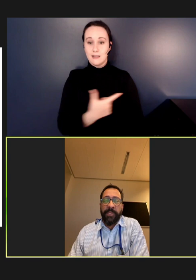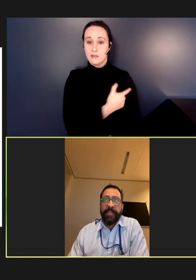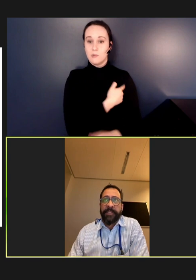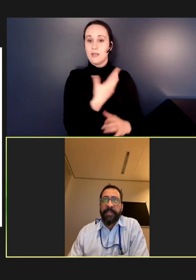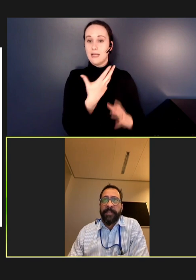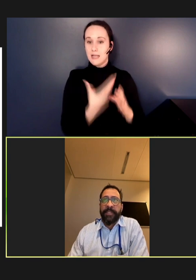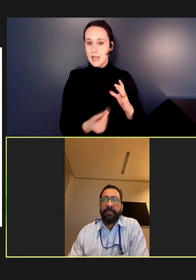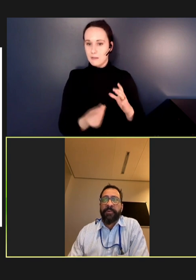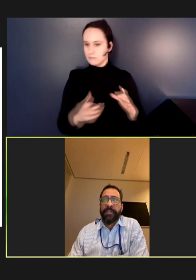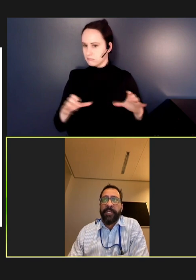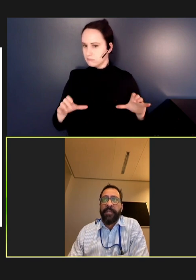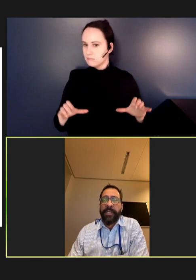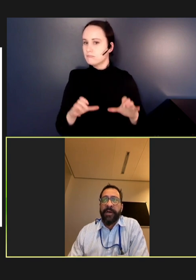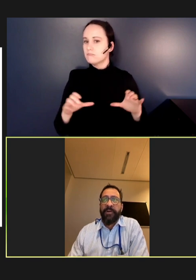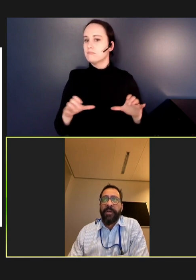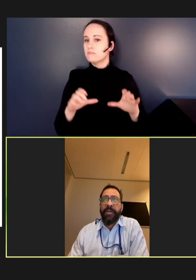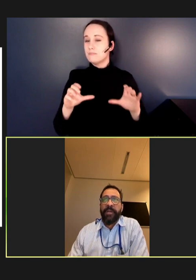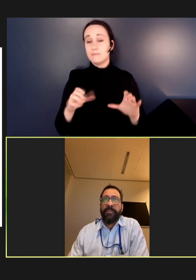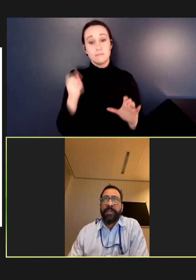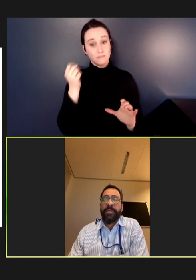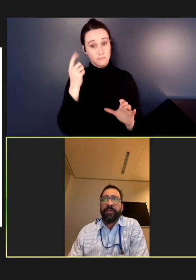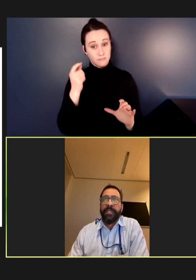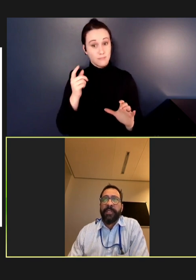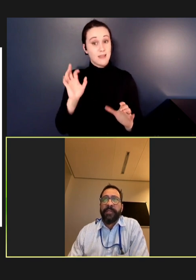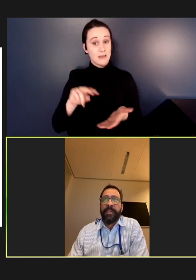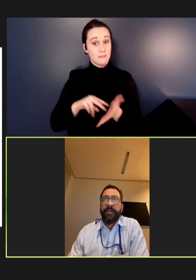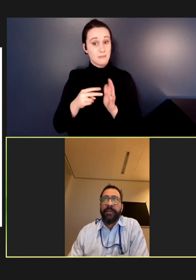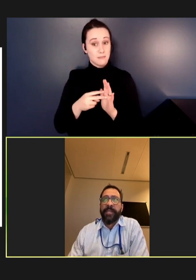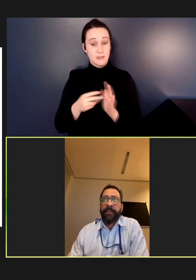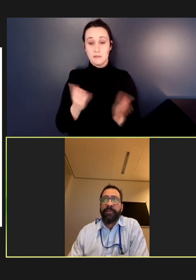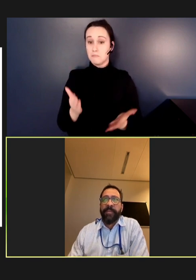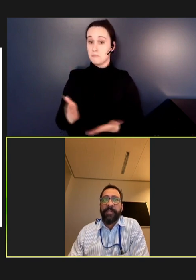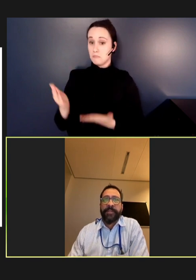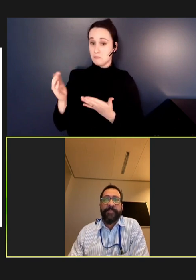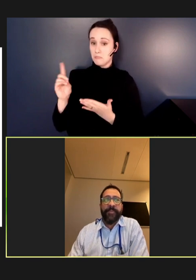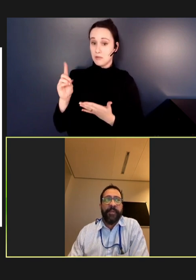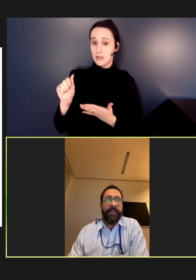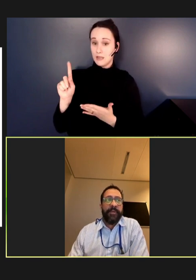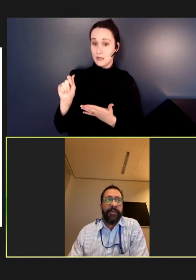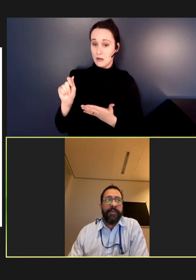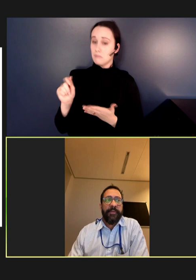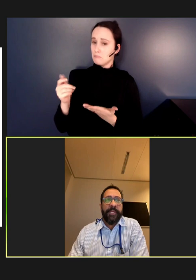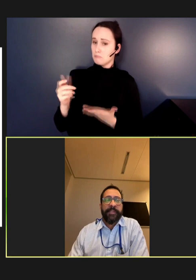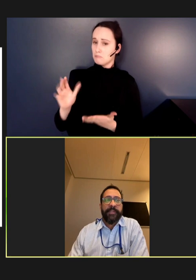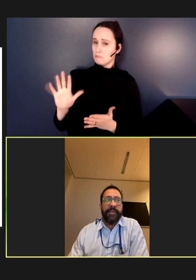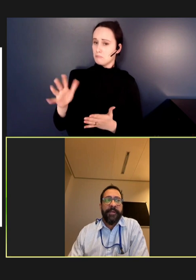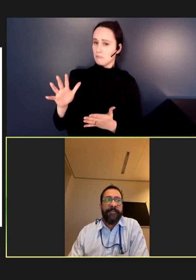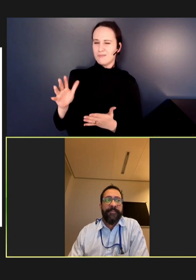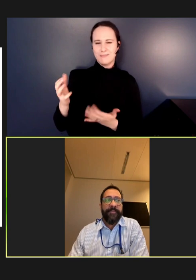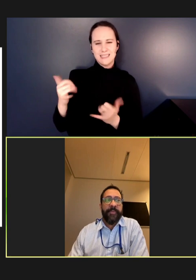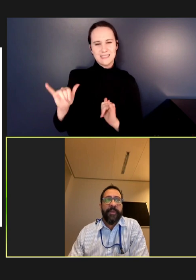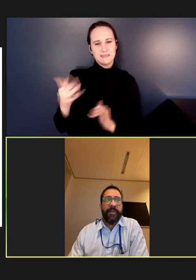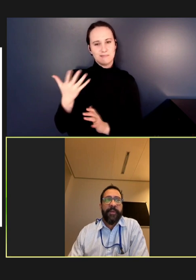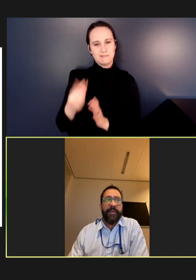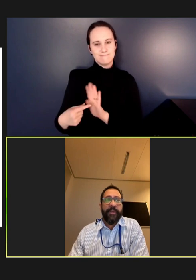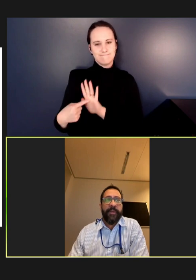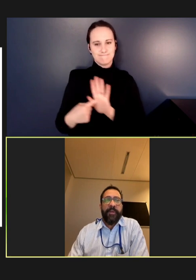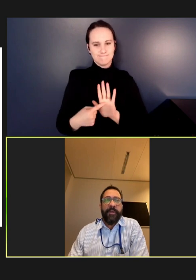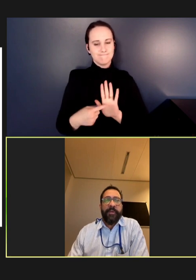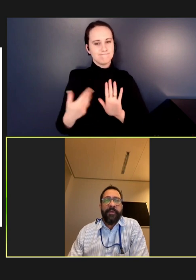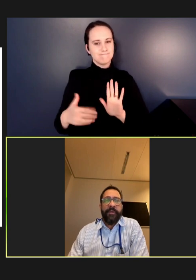I think to some extent what we're seeing now. But clearly, the gap remains. Next slide.